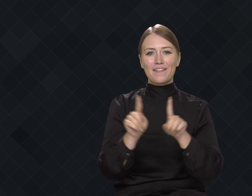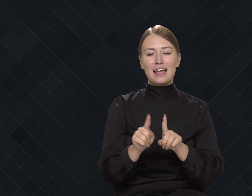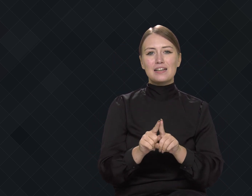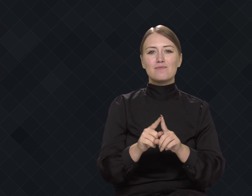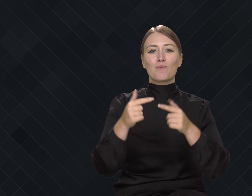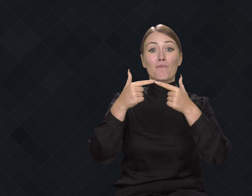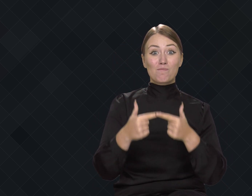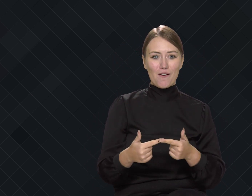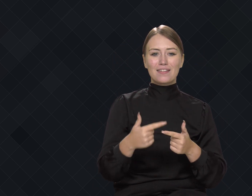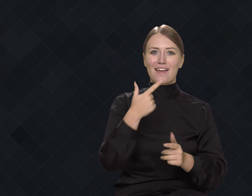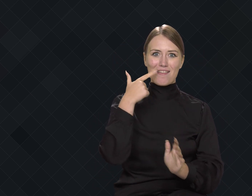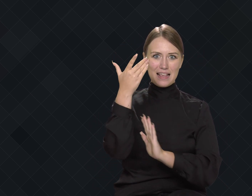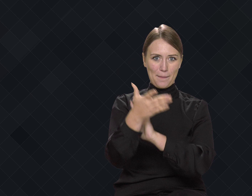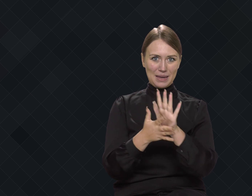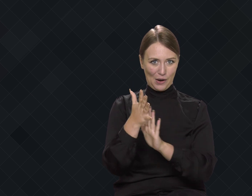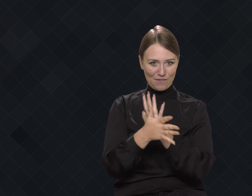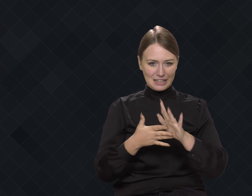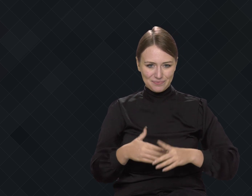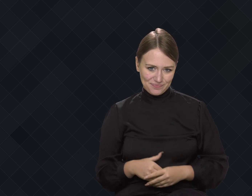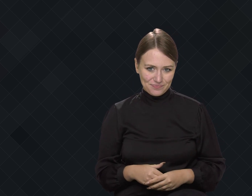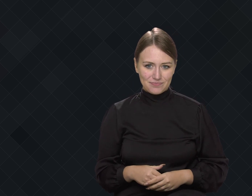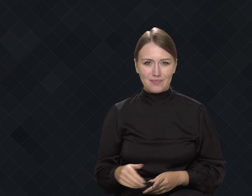and poets of Sign Language.